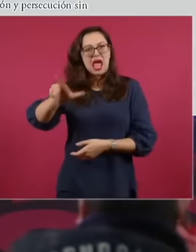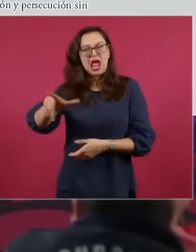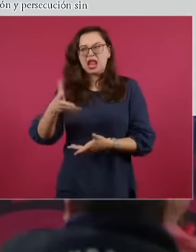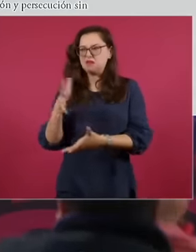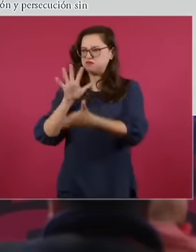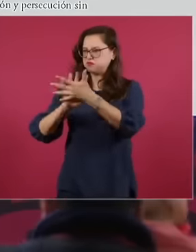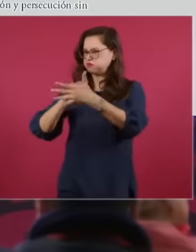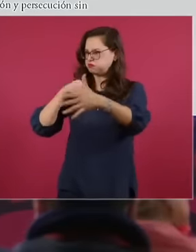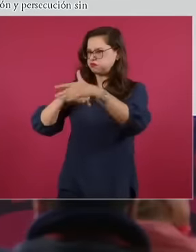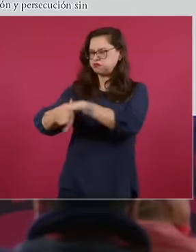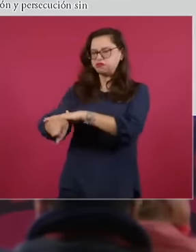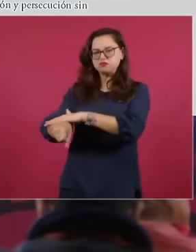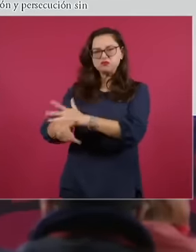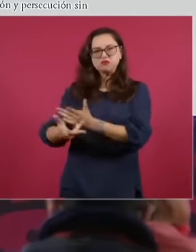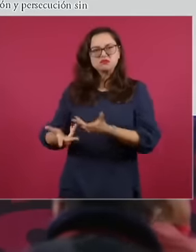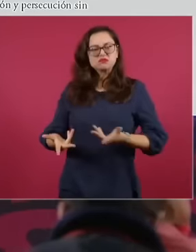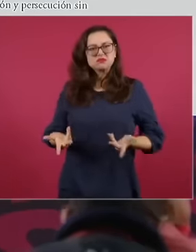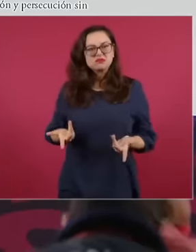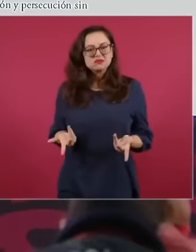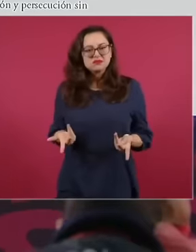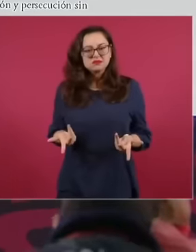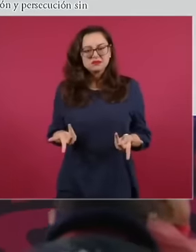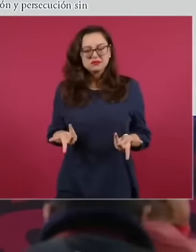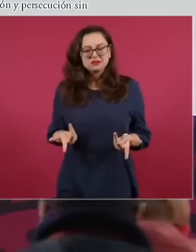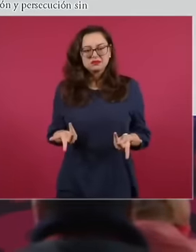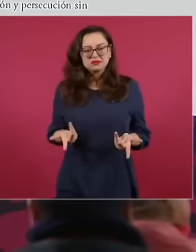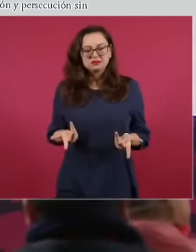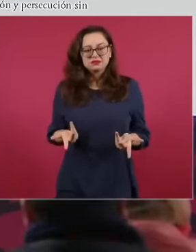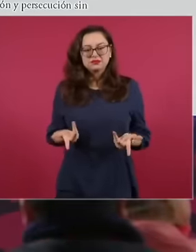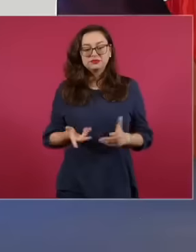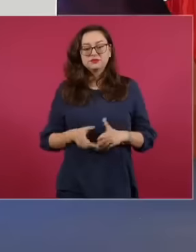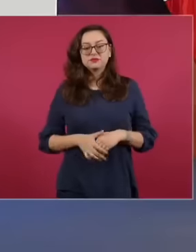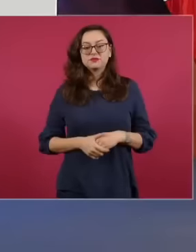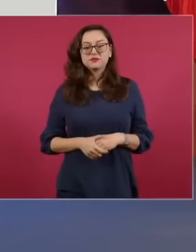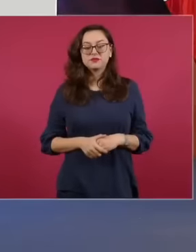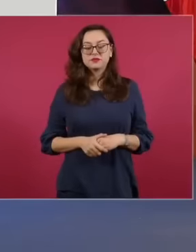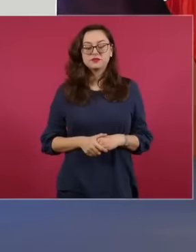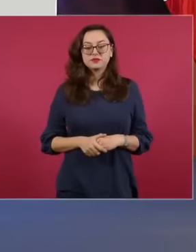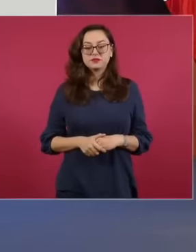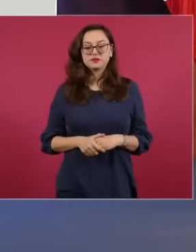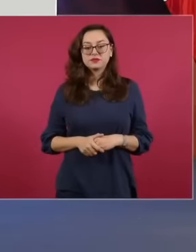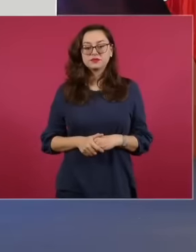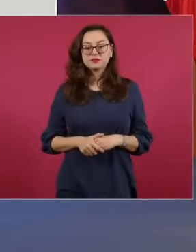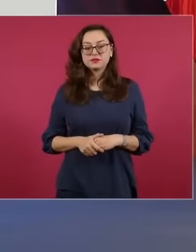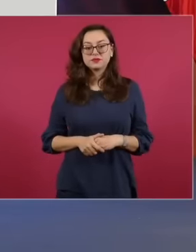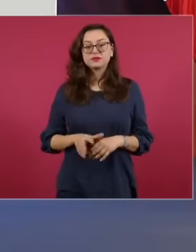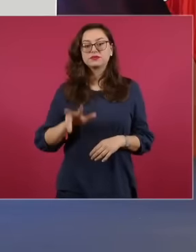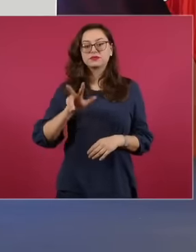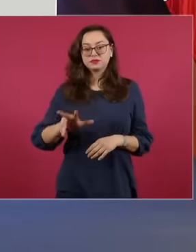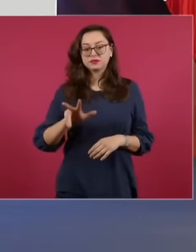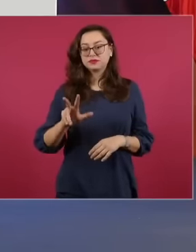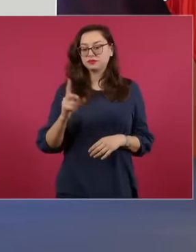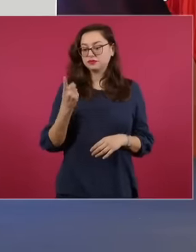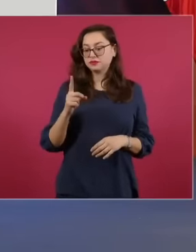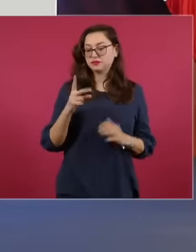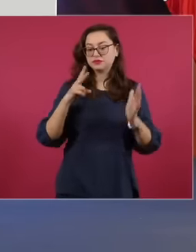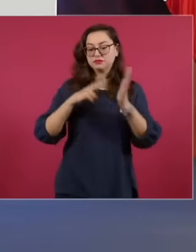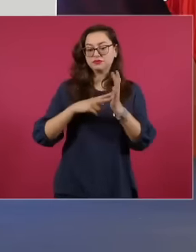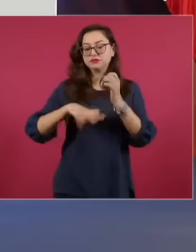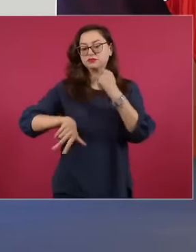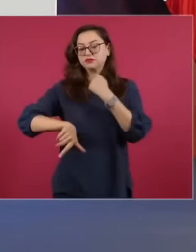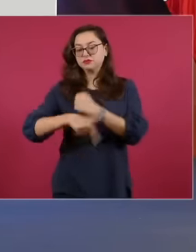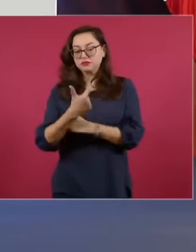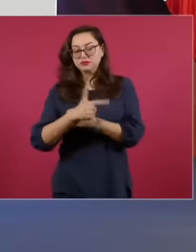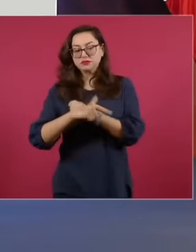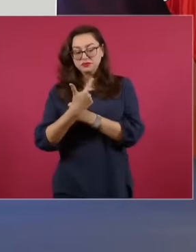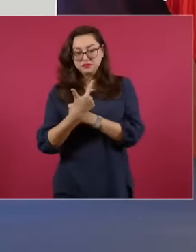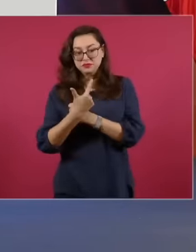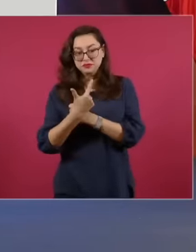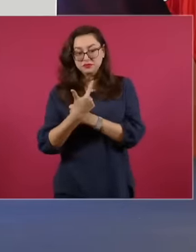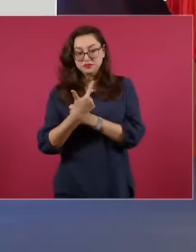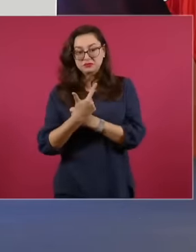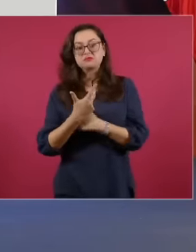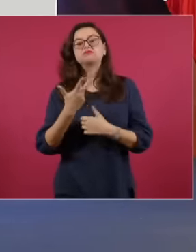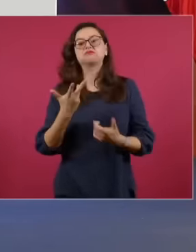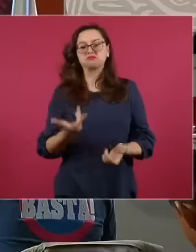security prisons on the 18th In December 2012, the Senate approved the constitutional reforms in